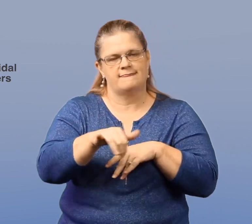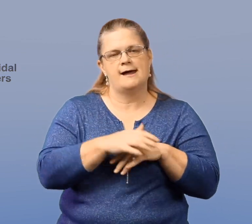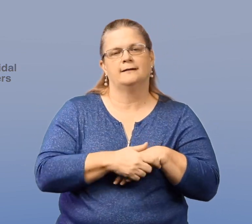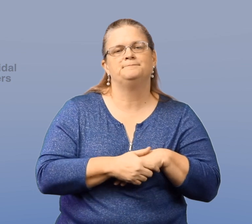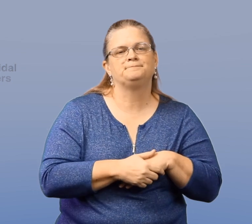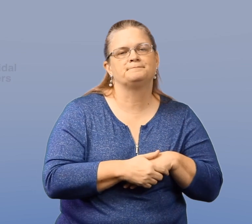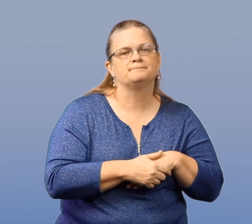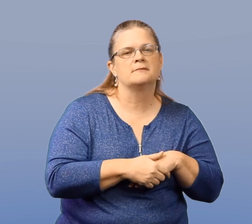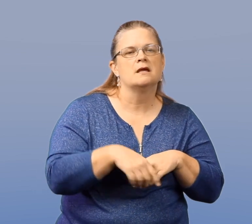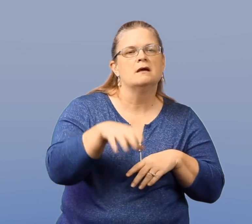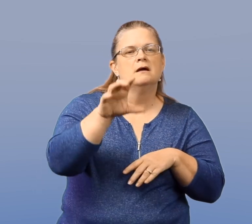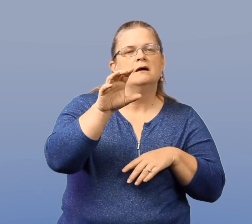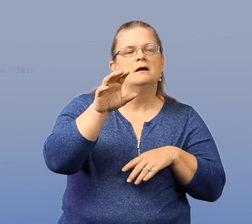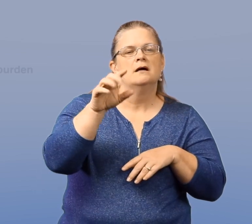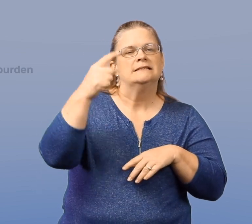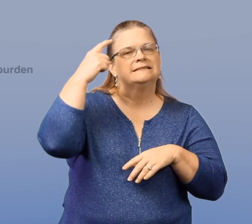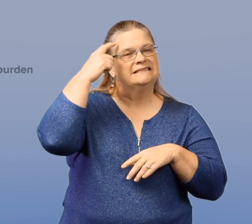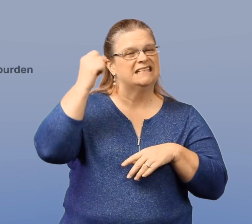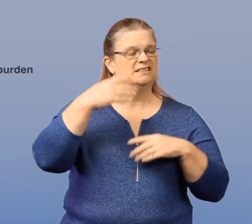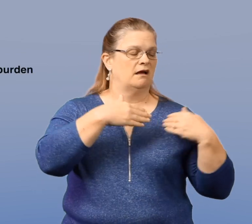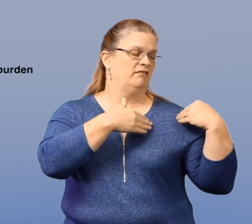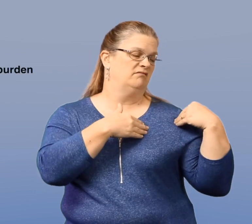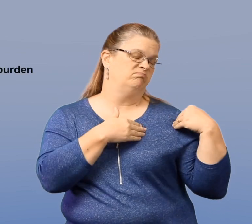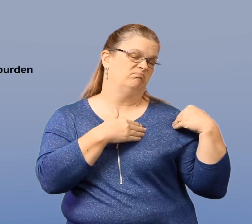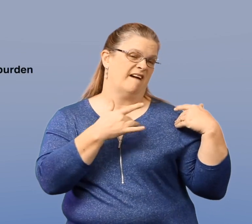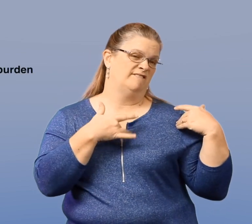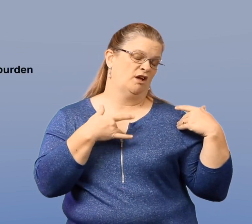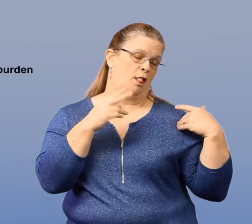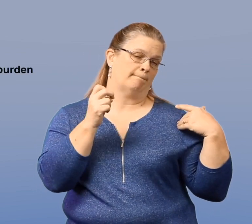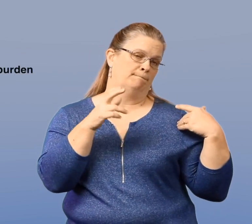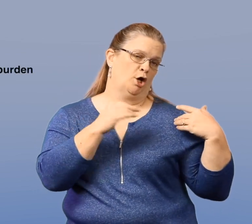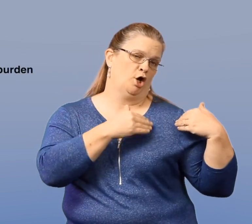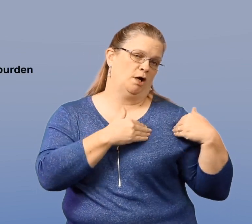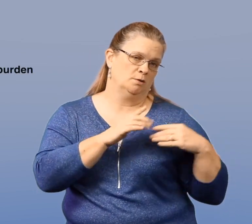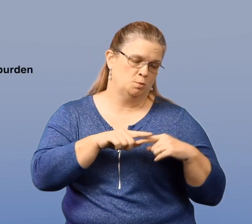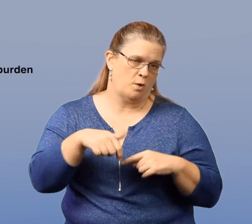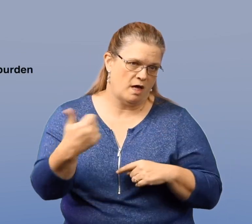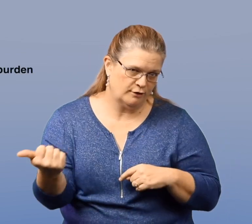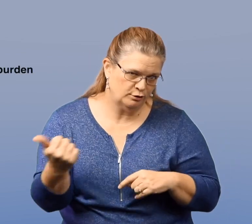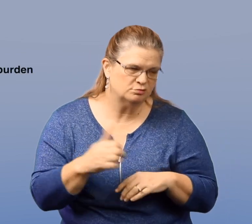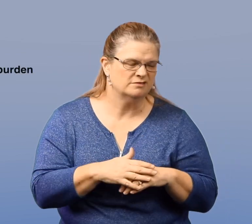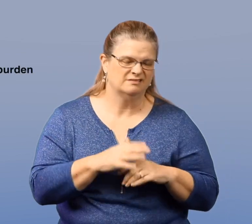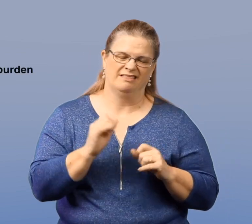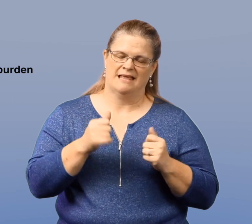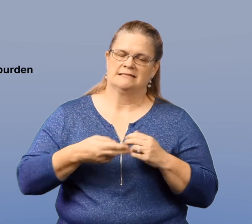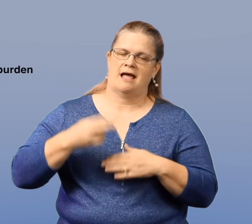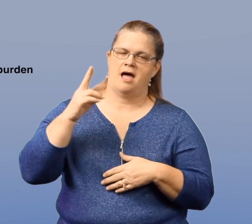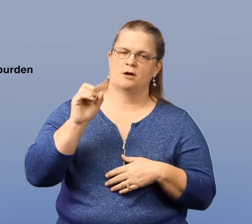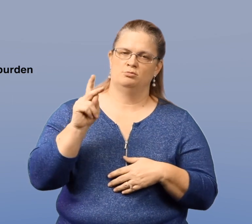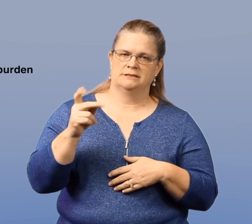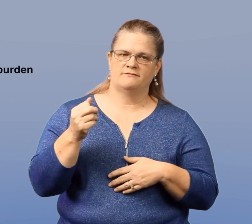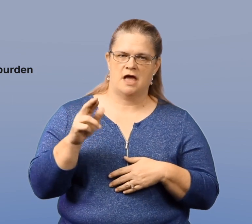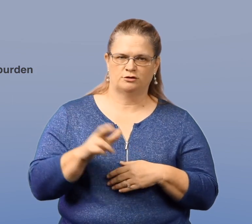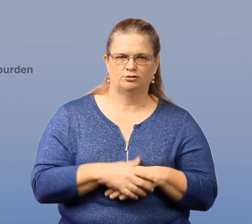So, keep your eye on that. Also, that sense of being a burden to others can be a high-risk factor.